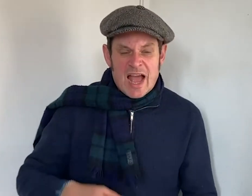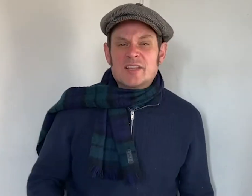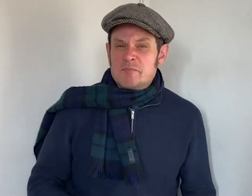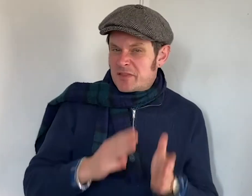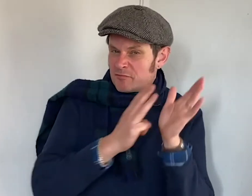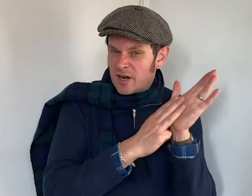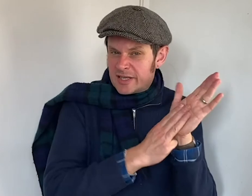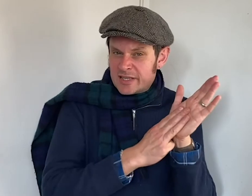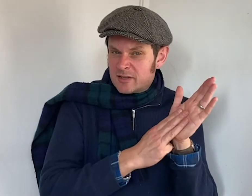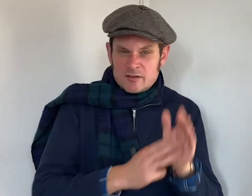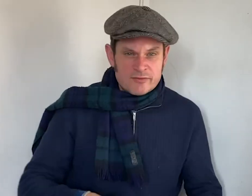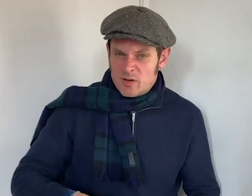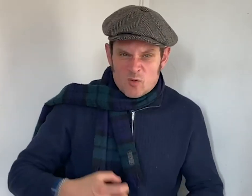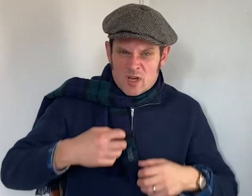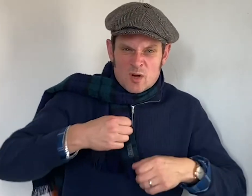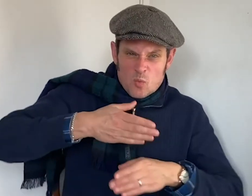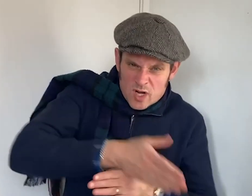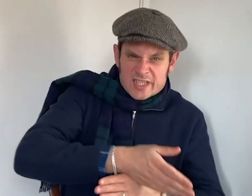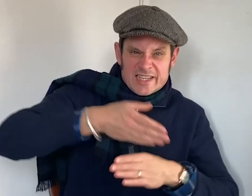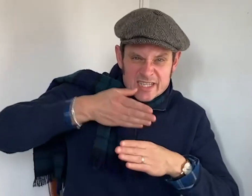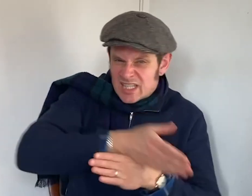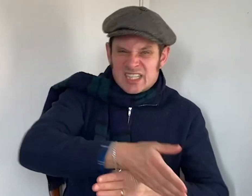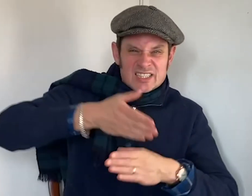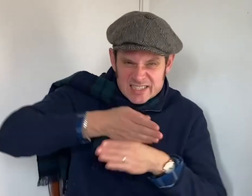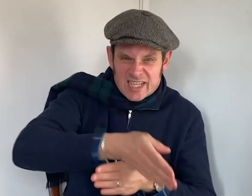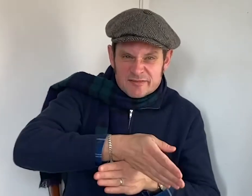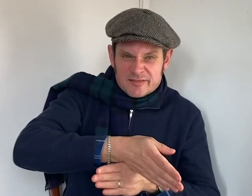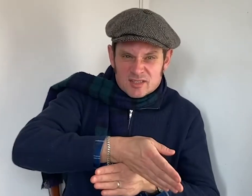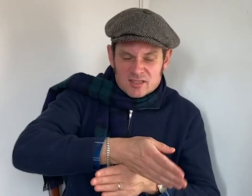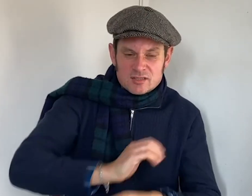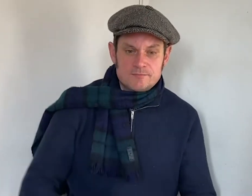mother Reilly for not working hard enough.